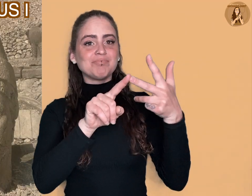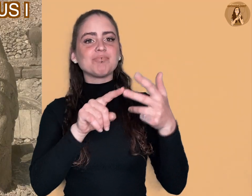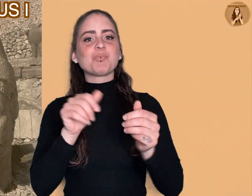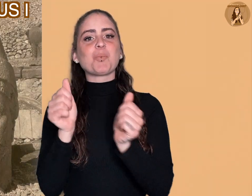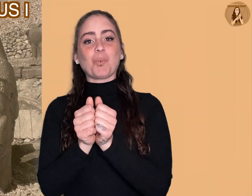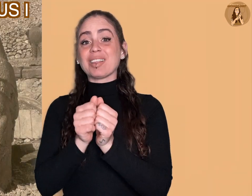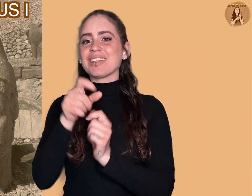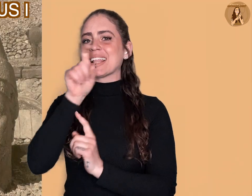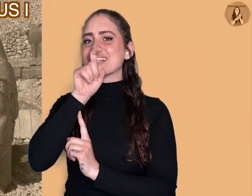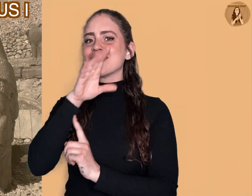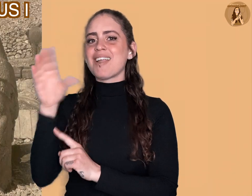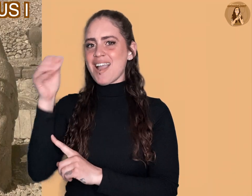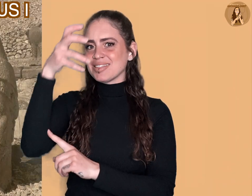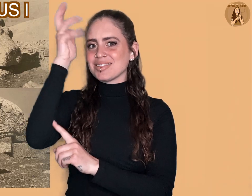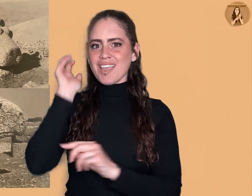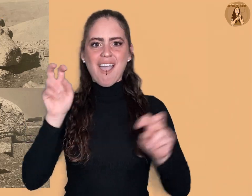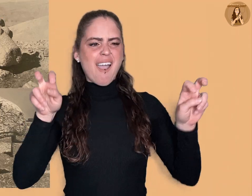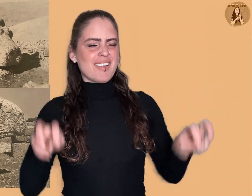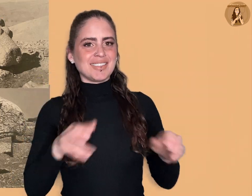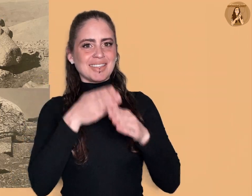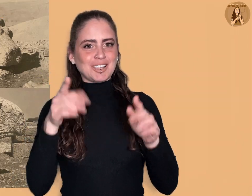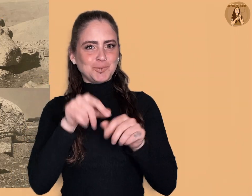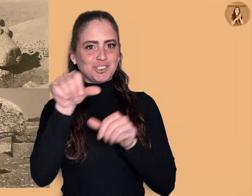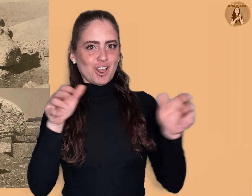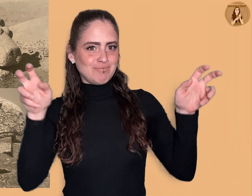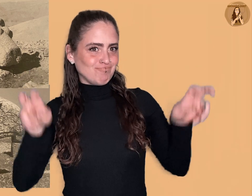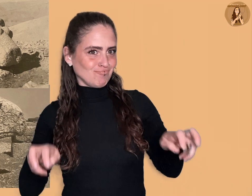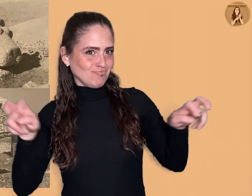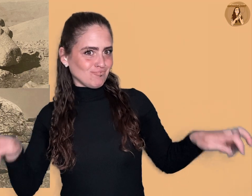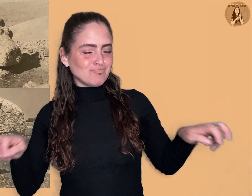and beside them at each end are a pair of lions and eagles.